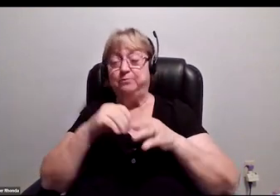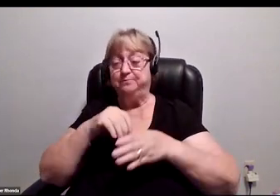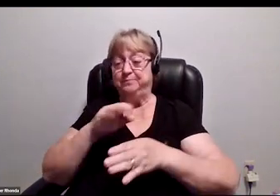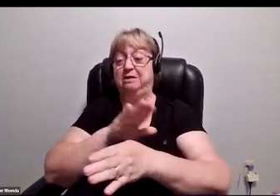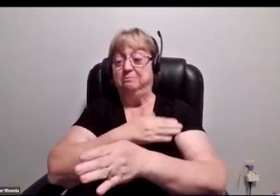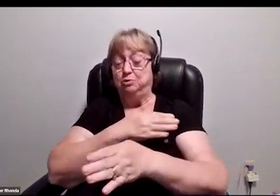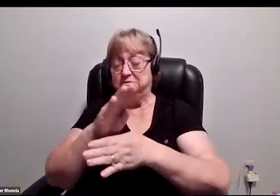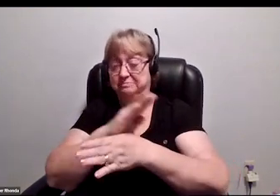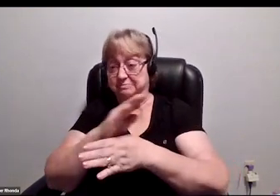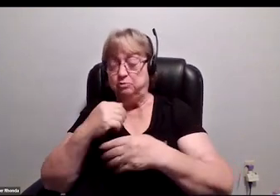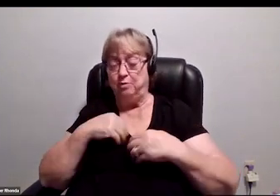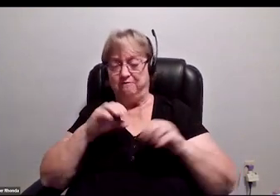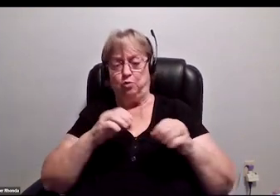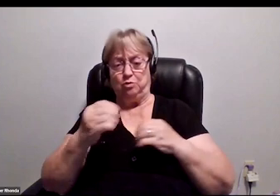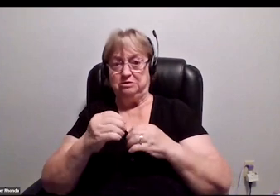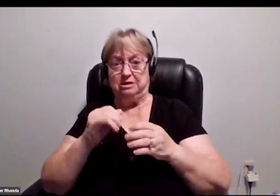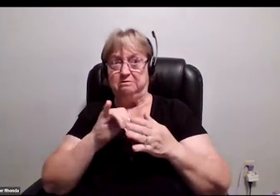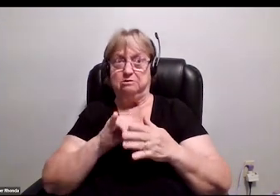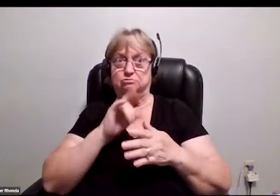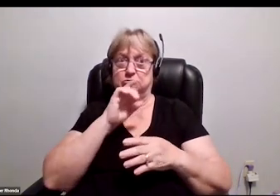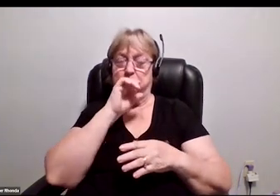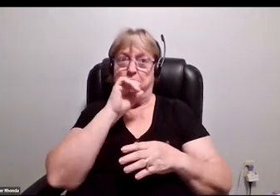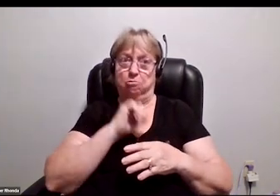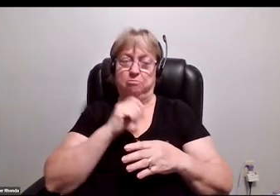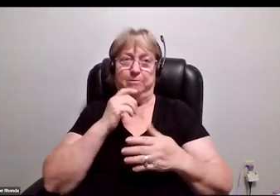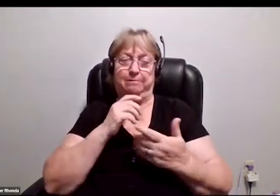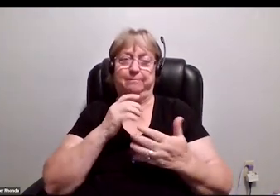there's an organization that's about as old as RAMPD, it's a little older, maybe three years.